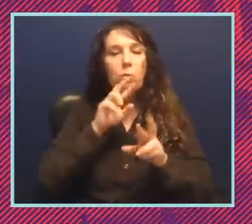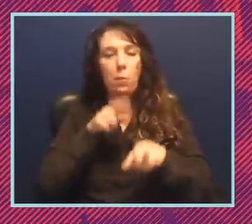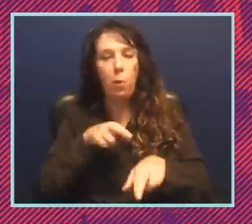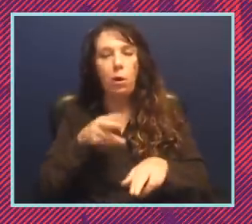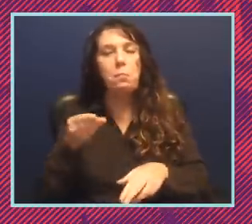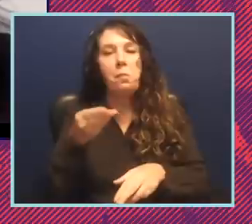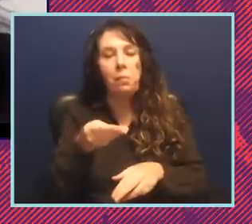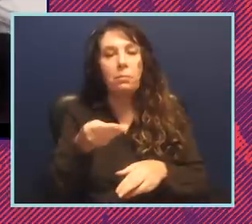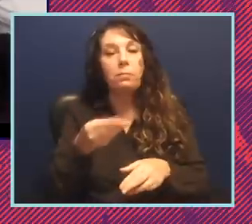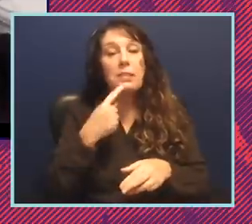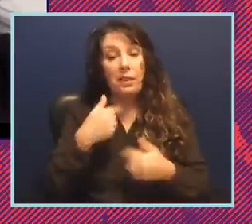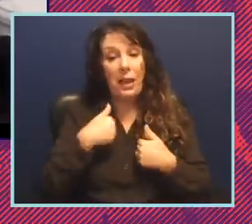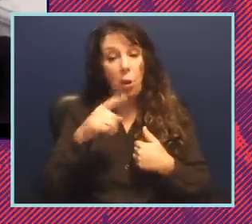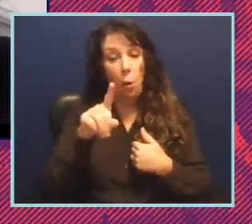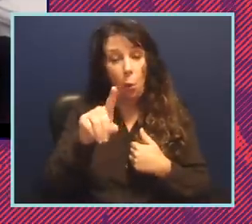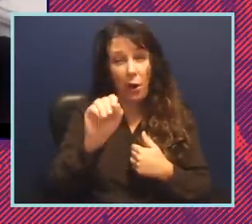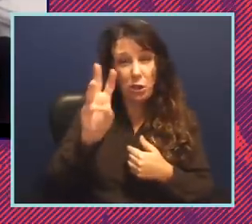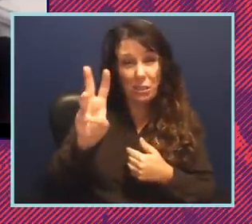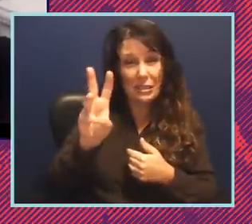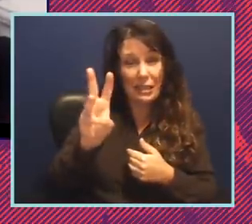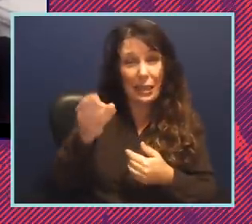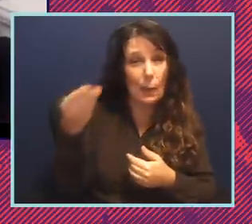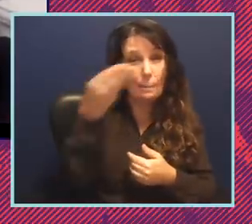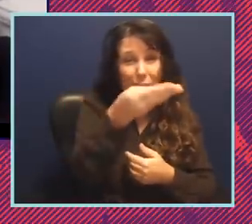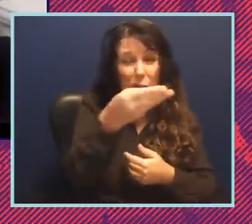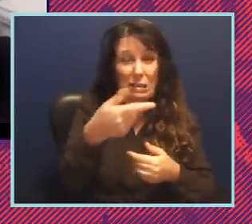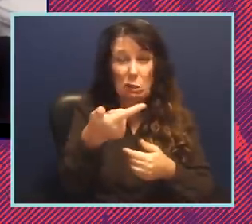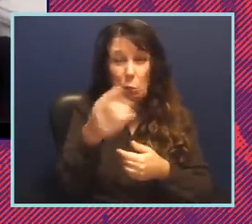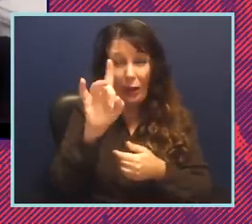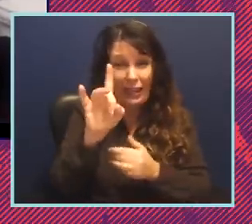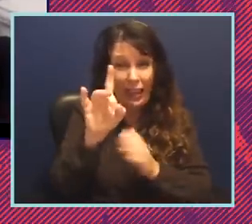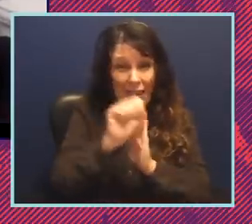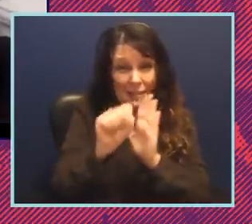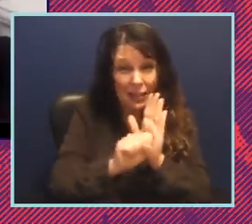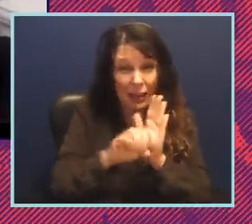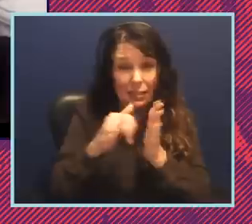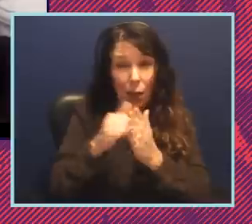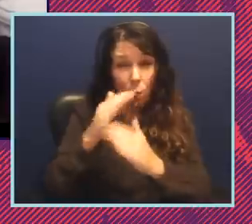tracked one hundred and six bills in twenty eight states that would restrict access. Is that true?